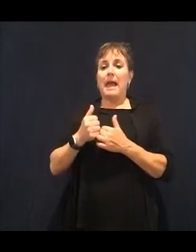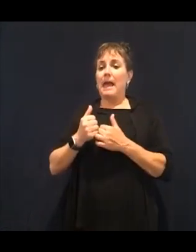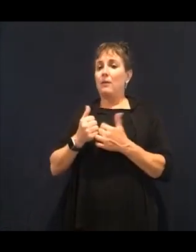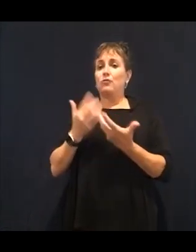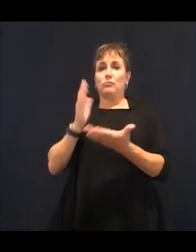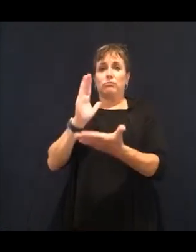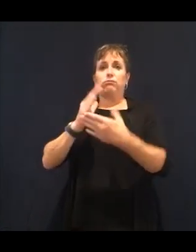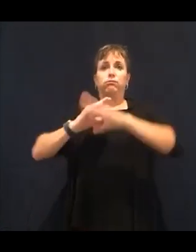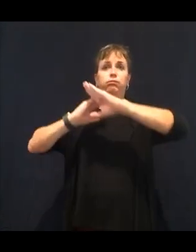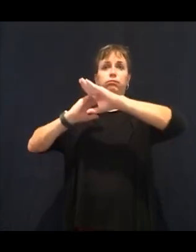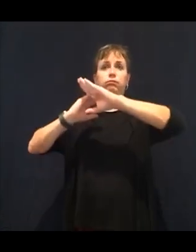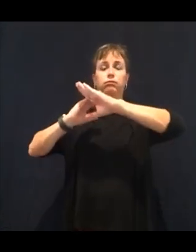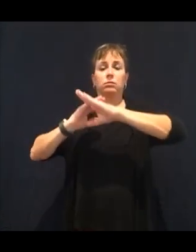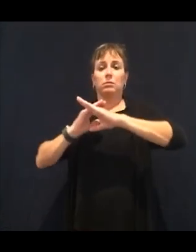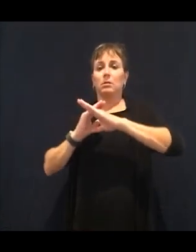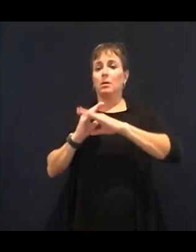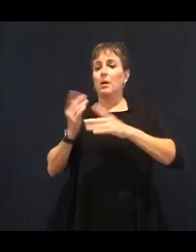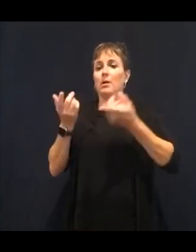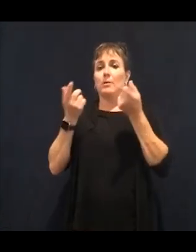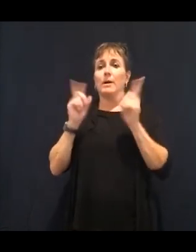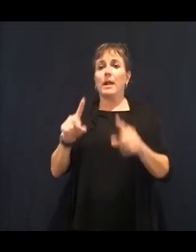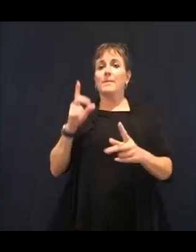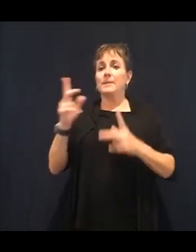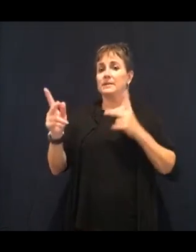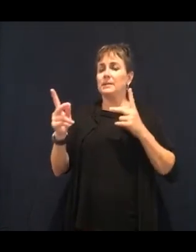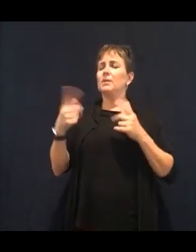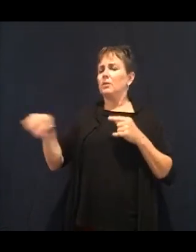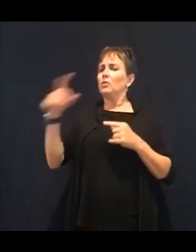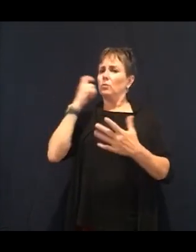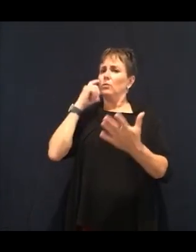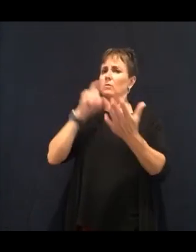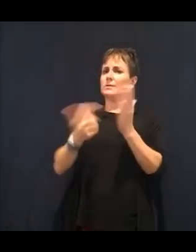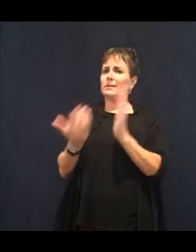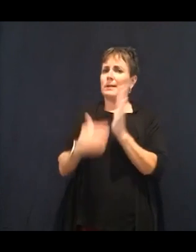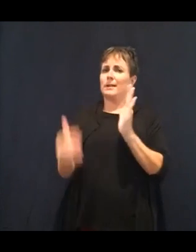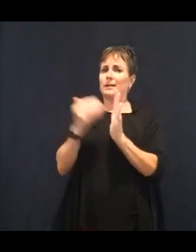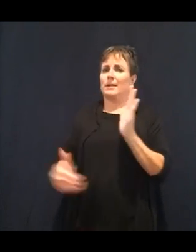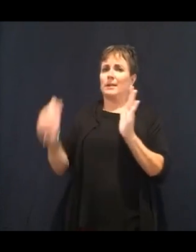have diabetes also have bad vision, right? They have floaters.